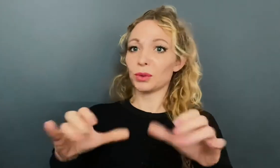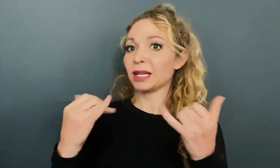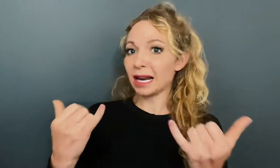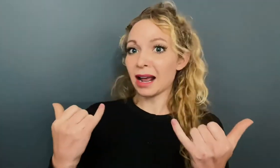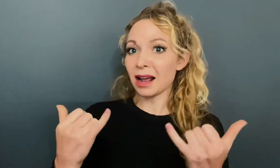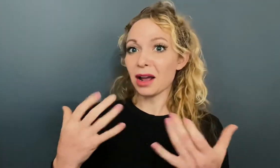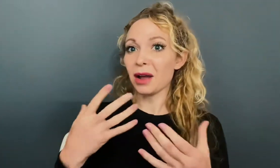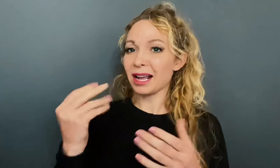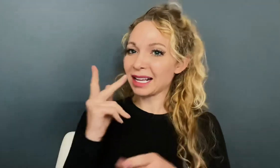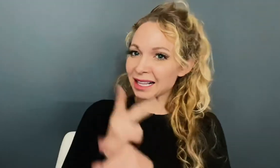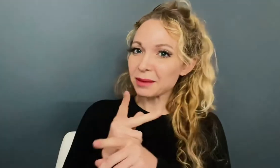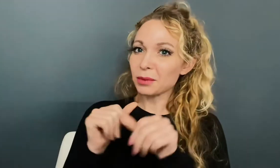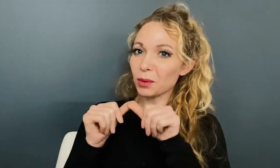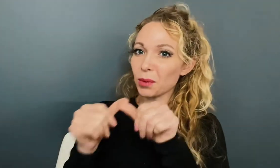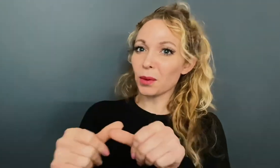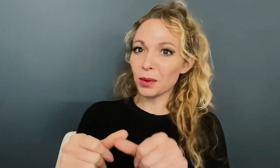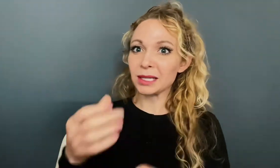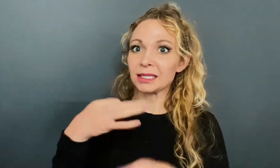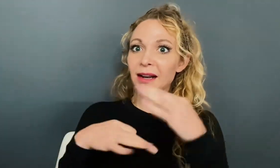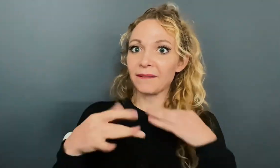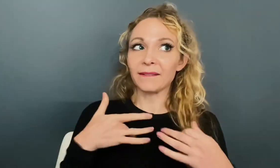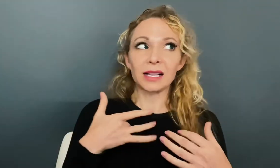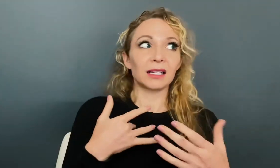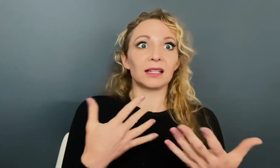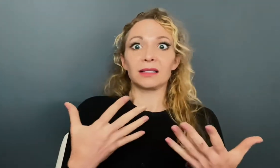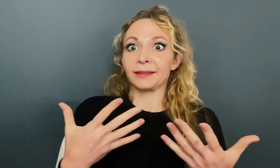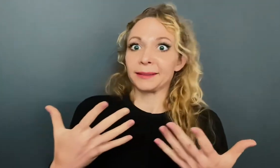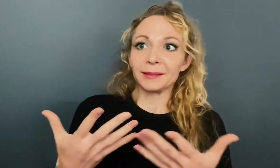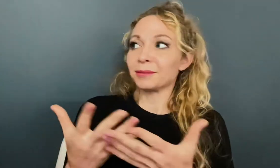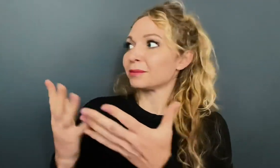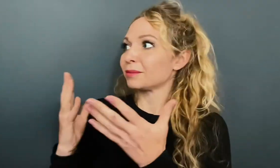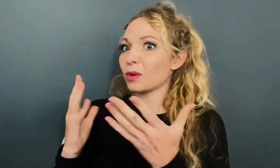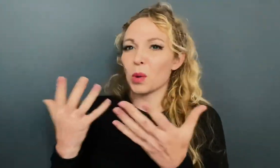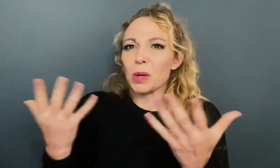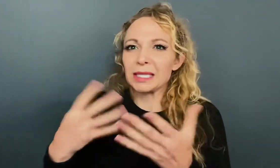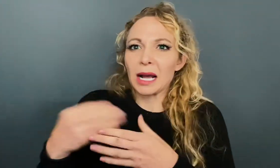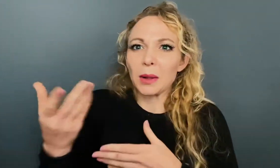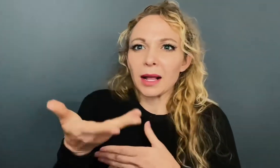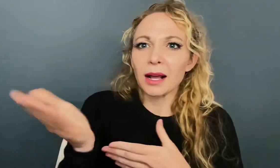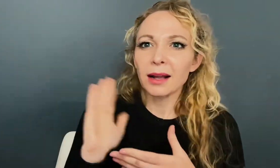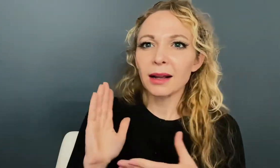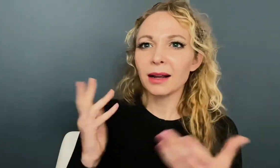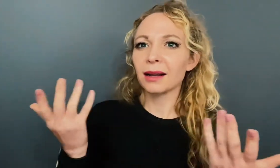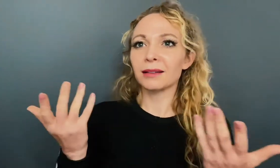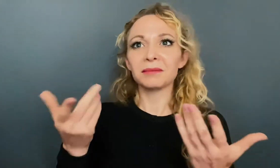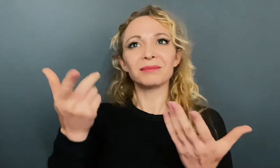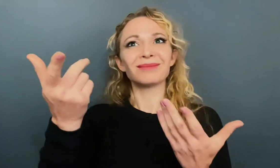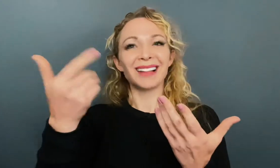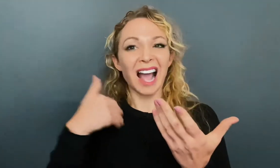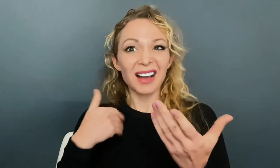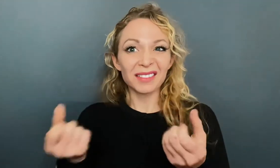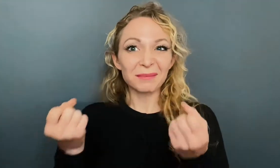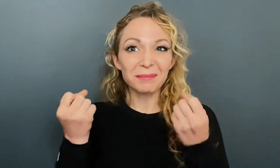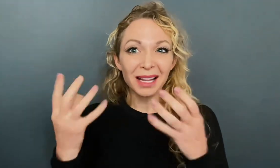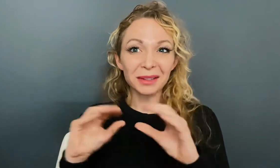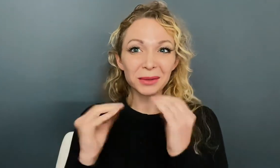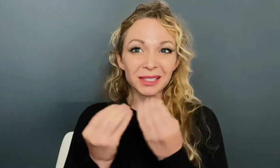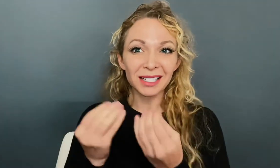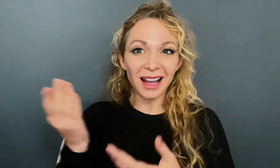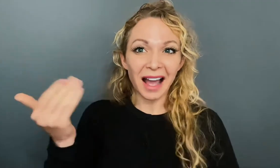now and keep on developing our skills, rather than feeling uncertain and wondering what's out there. As you can see, they have many organizations